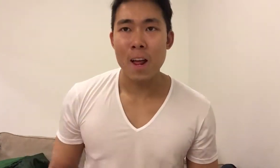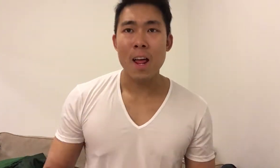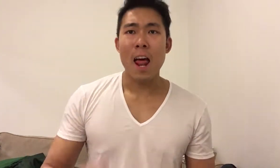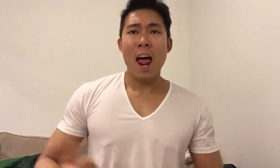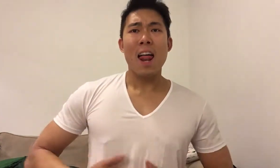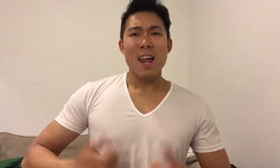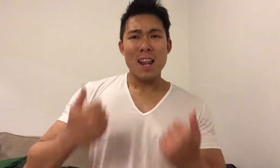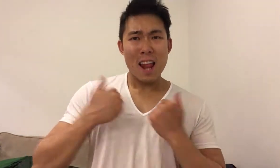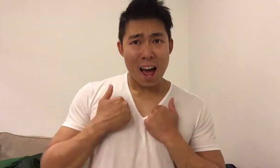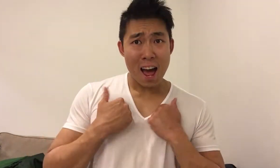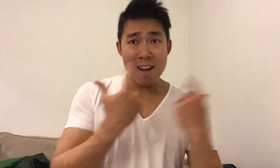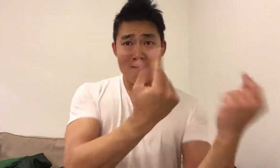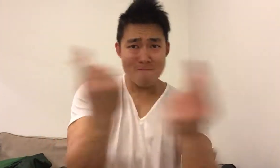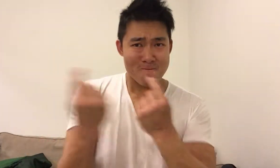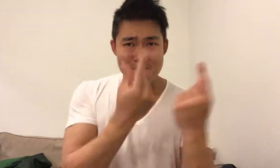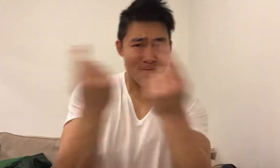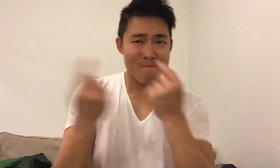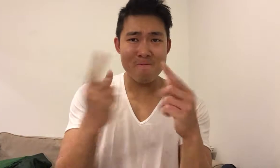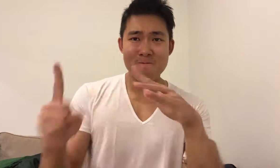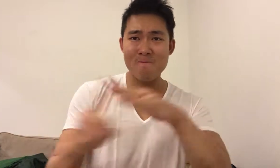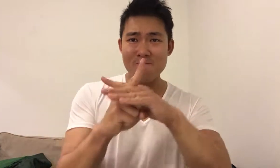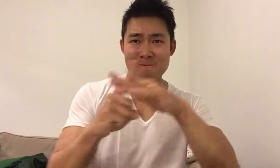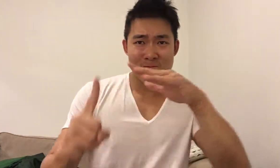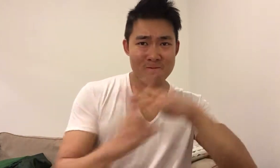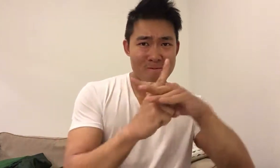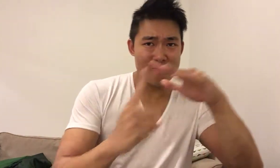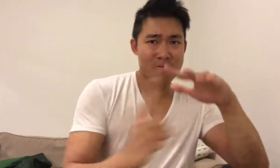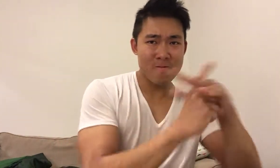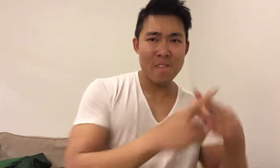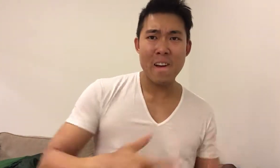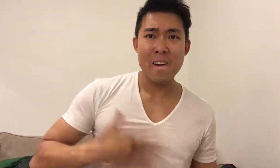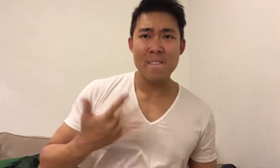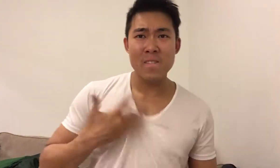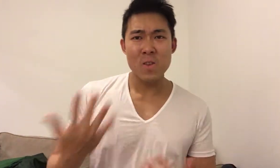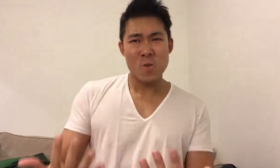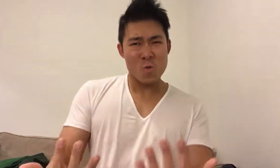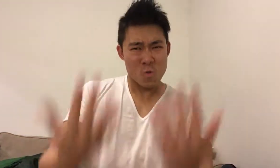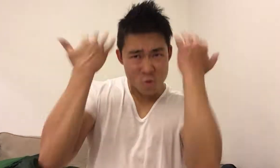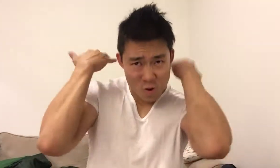When you're too busy doing things in life, it can be pretty overwhelming.